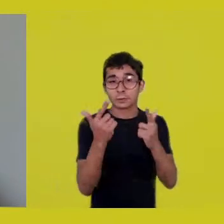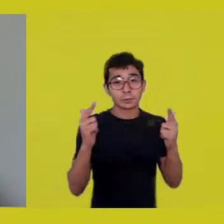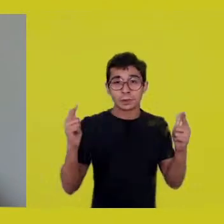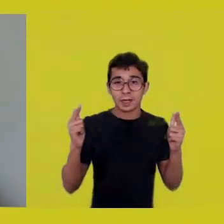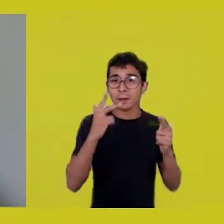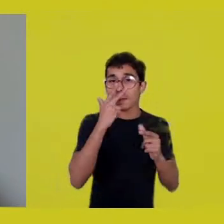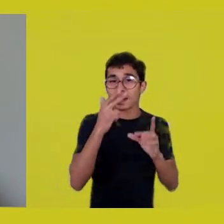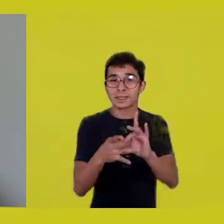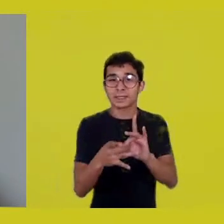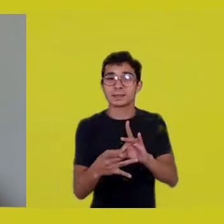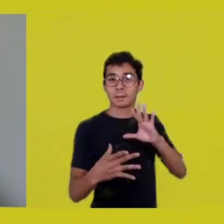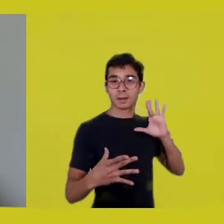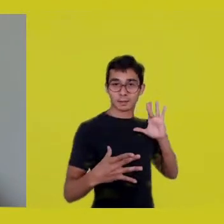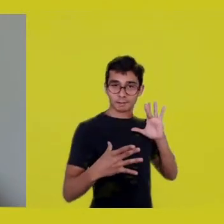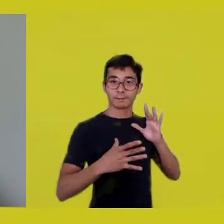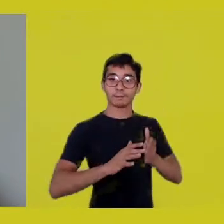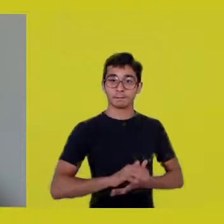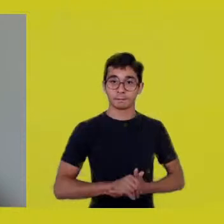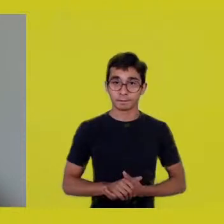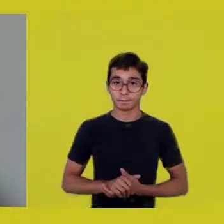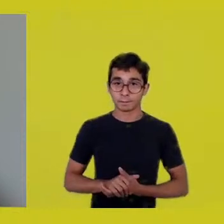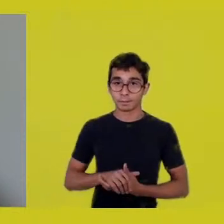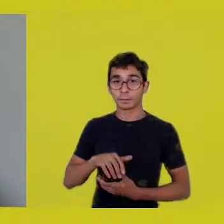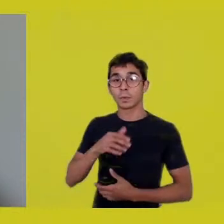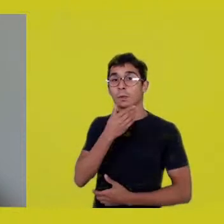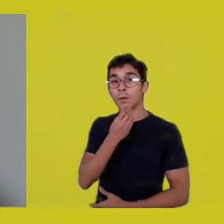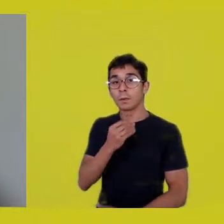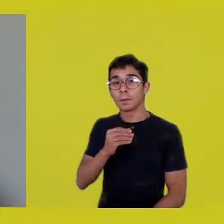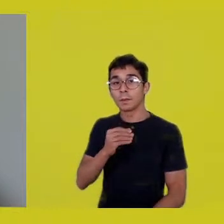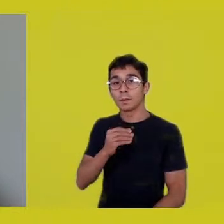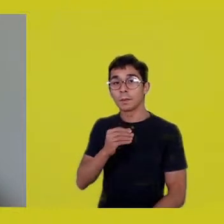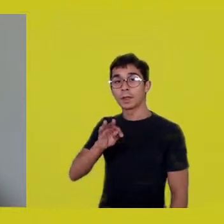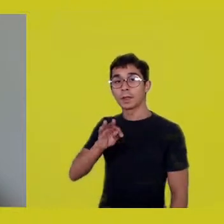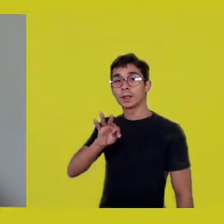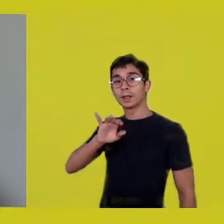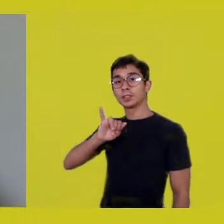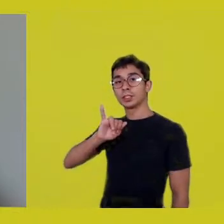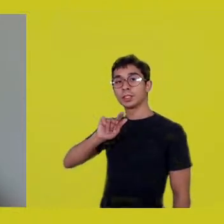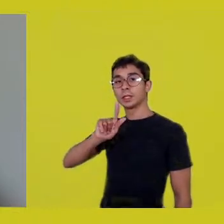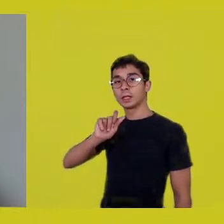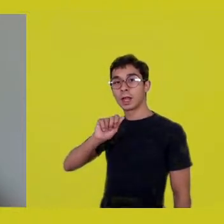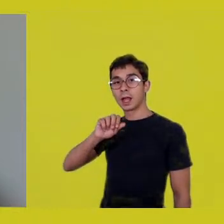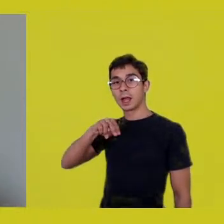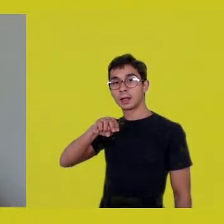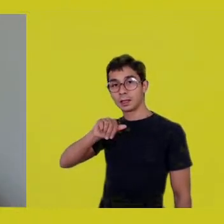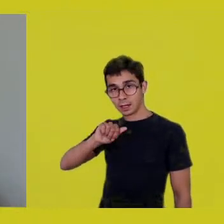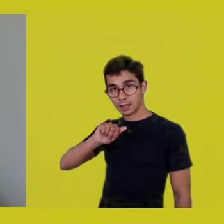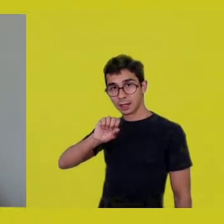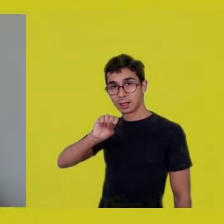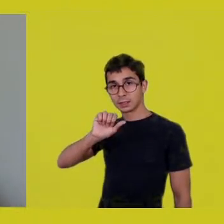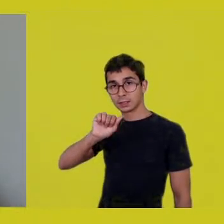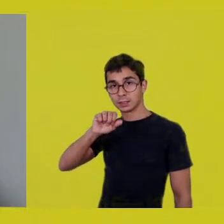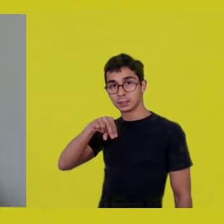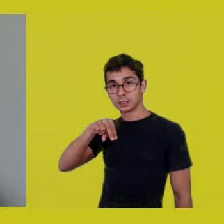There’s something that Tiganá Santana, one of our guests who will also speak next week,